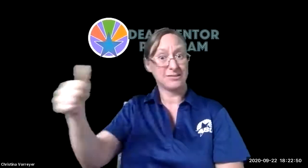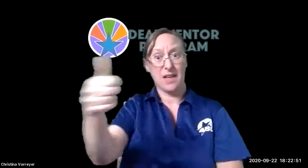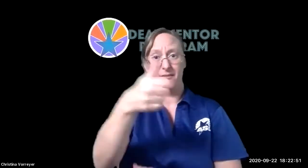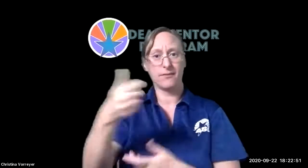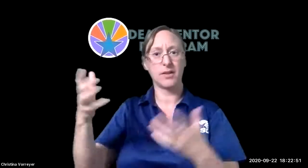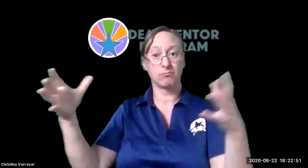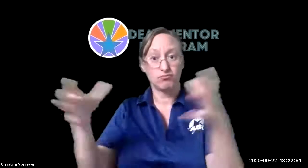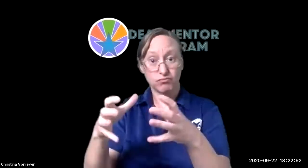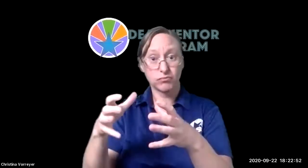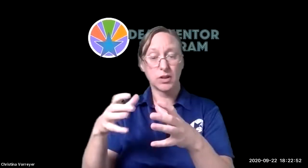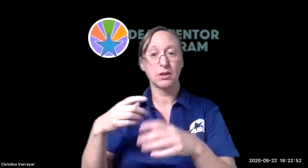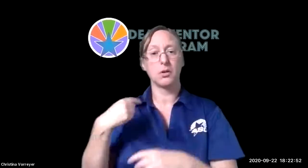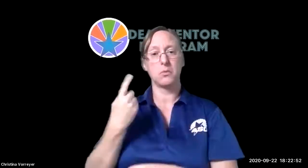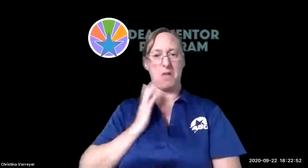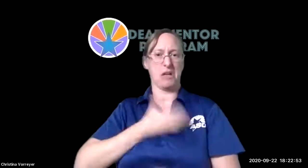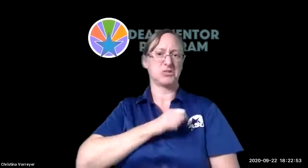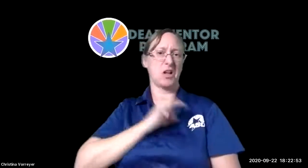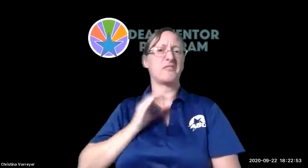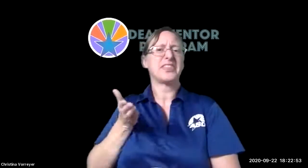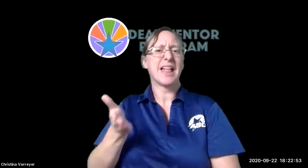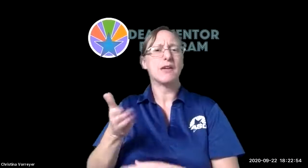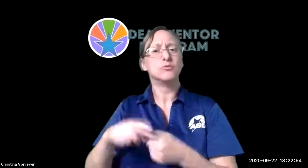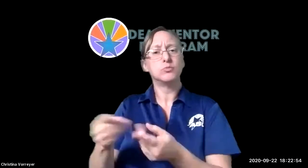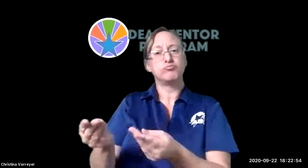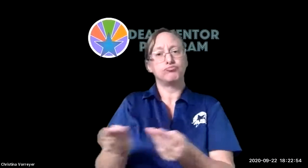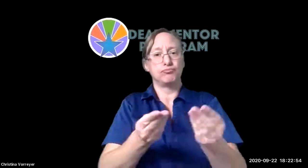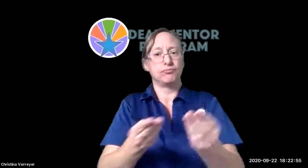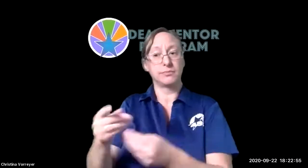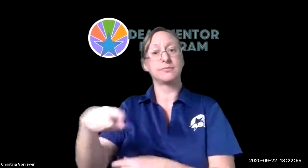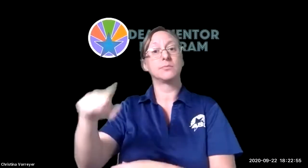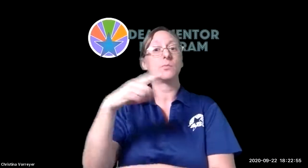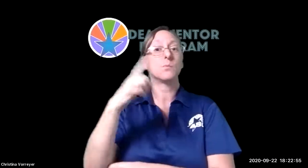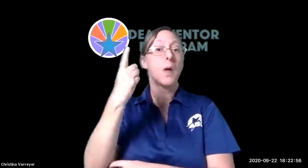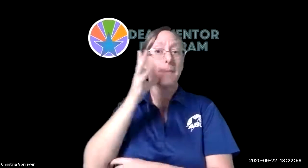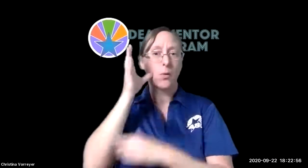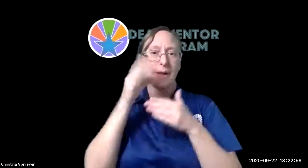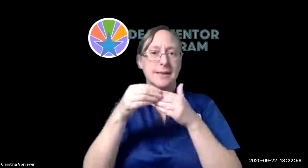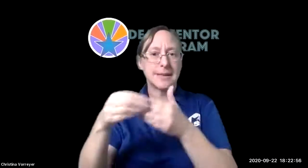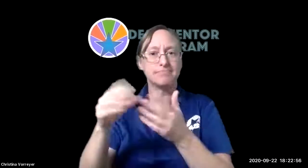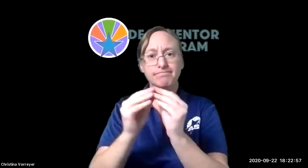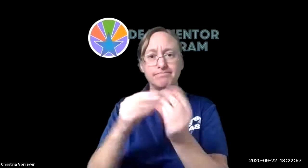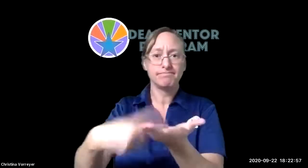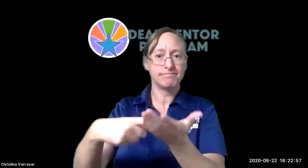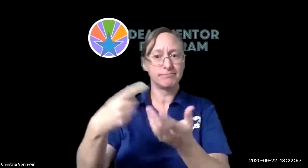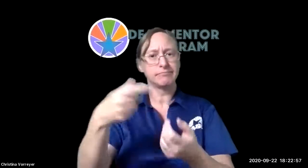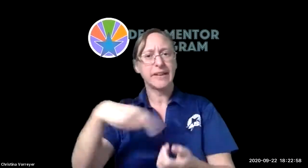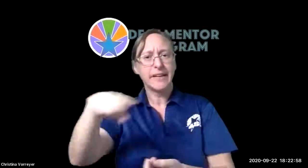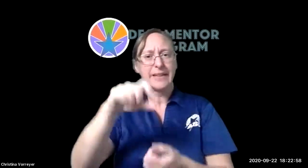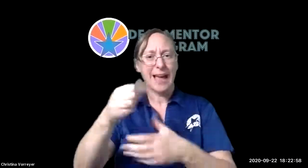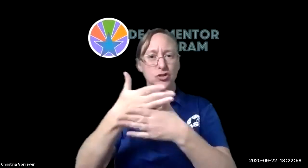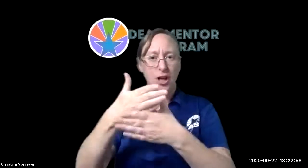the intention of that is for the parents to have an opportunity to get together our staff is there to facilitate the